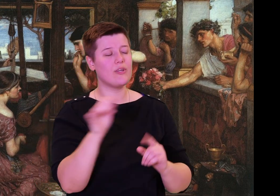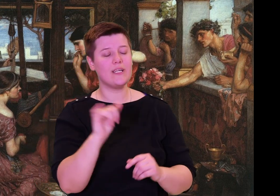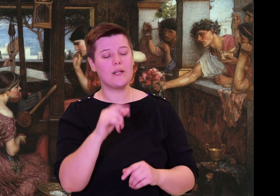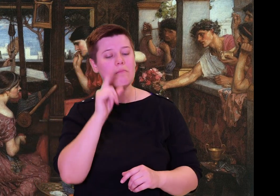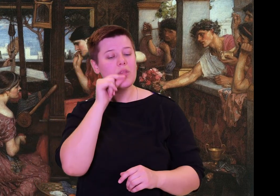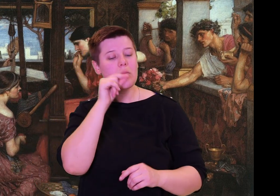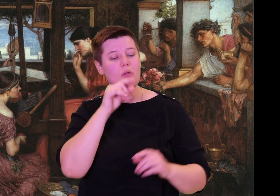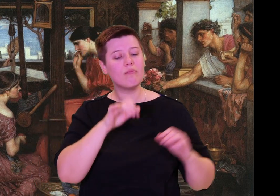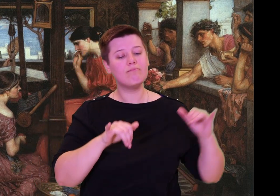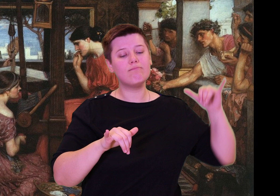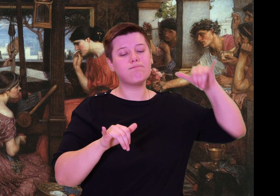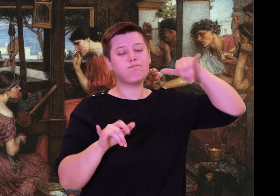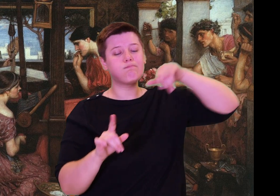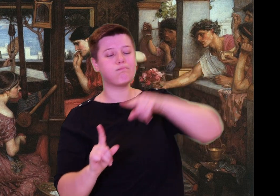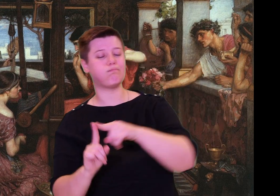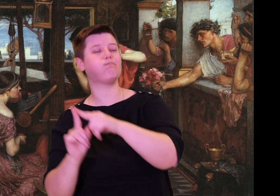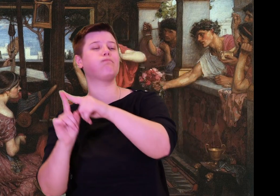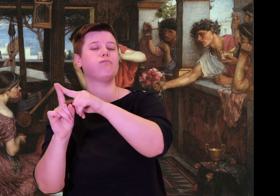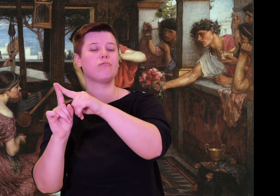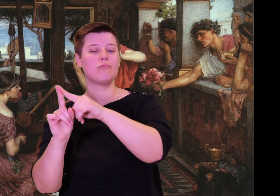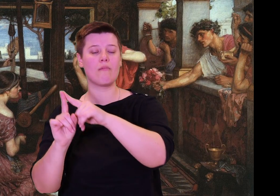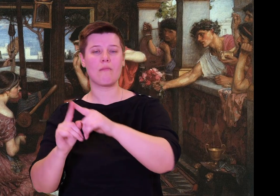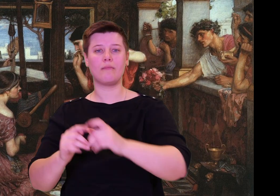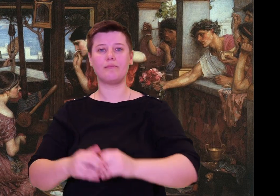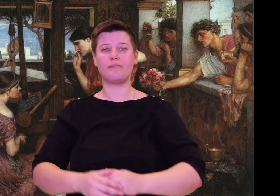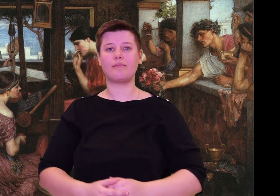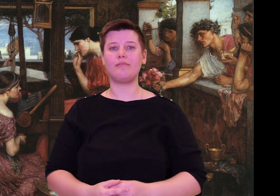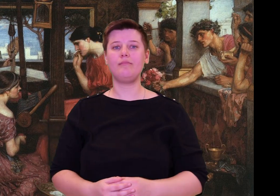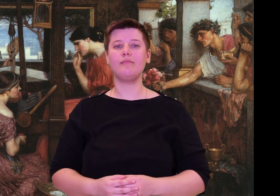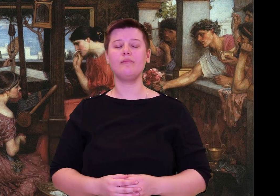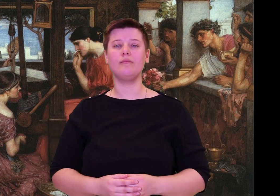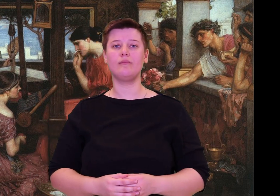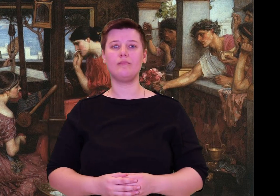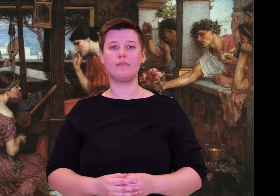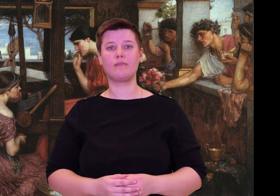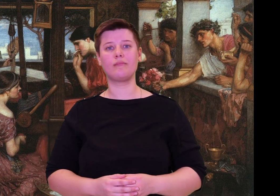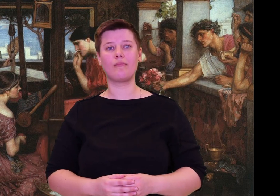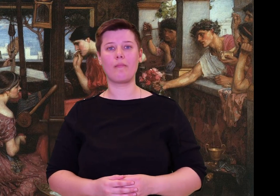thoughtful, if your own father's forcefulness runs through you.